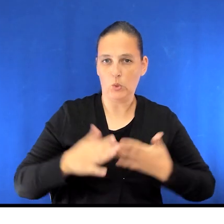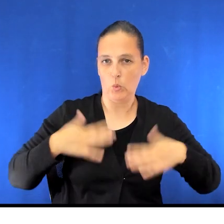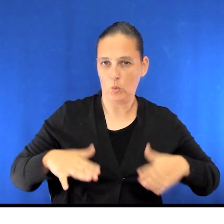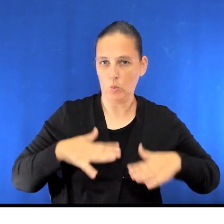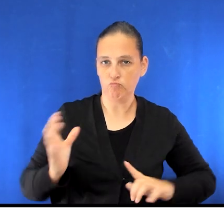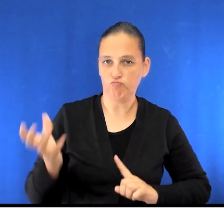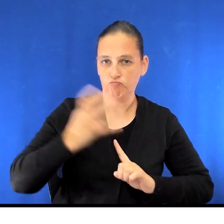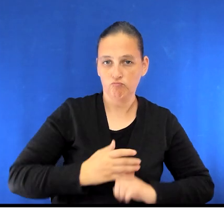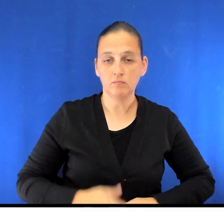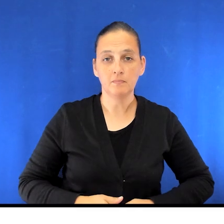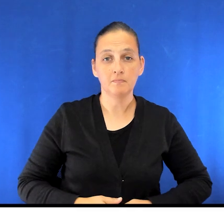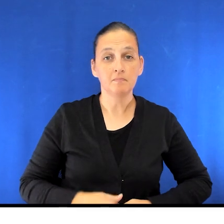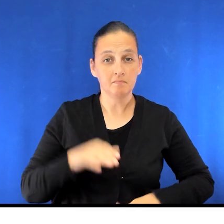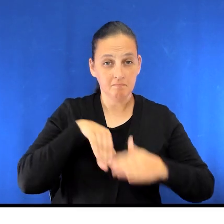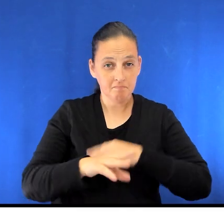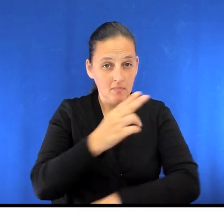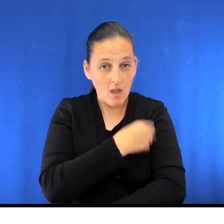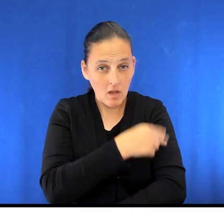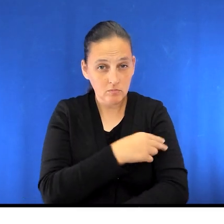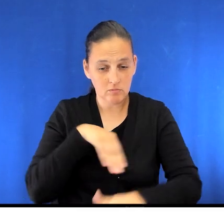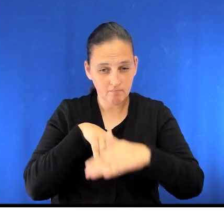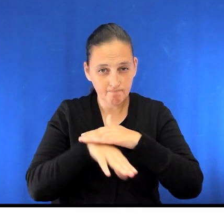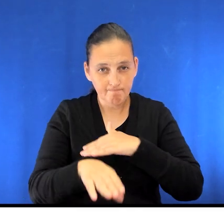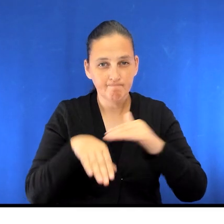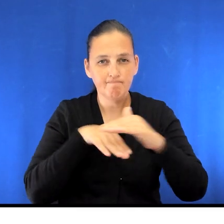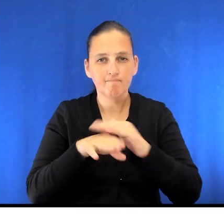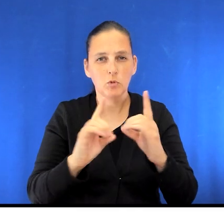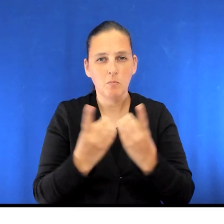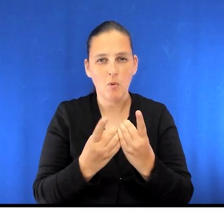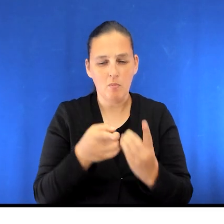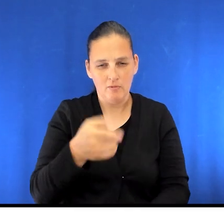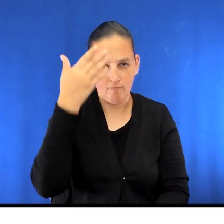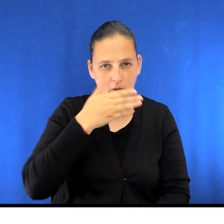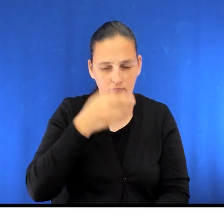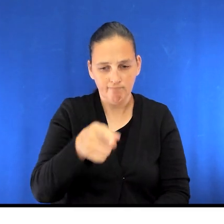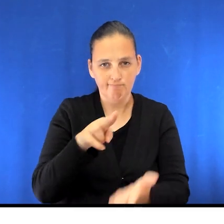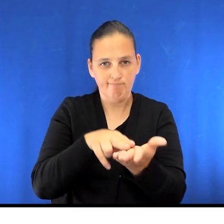You'll arrive at the hospital and go to the main admitting department located by the main entrance to register.